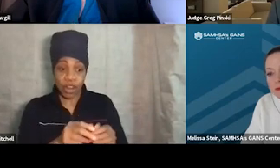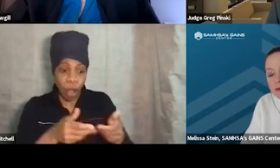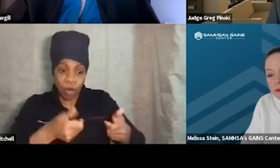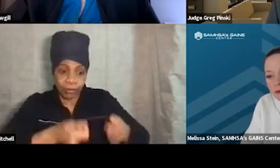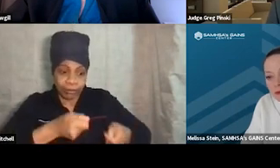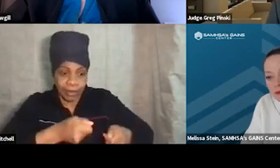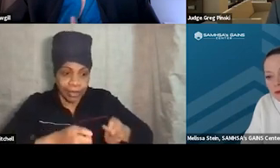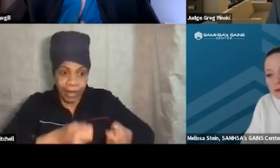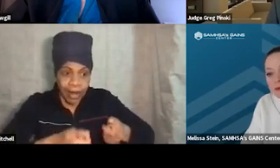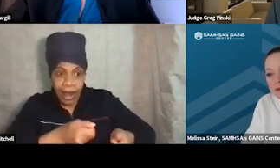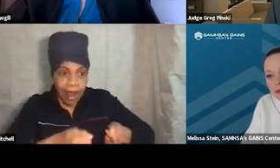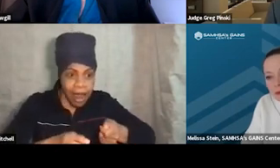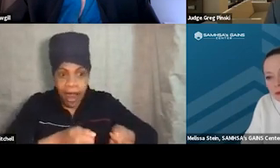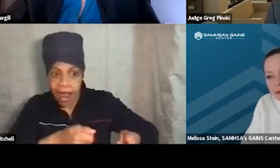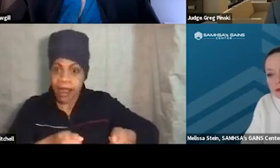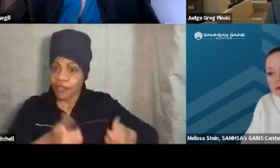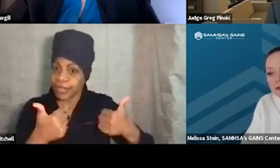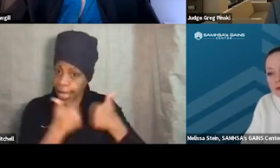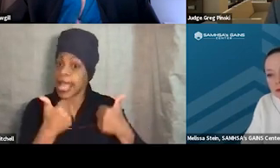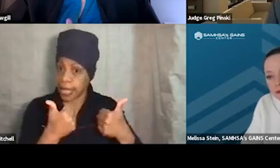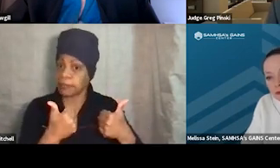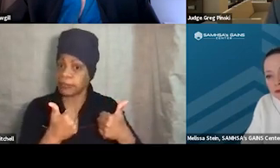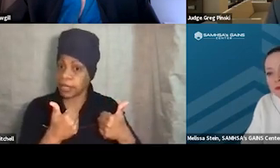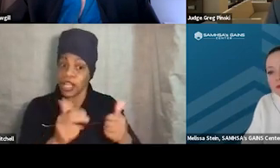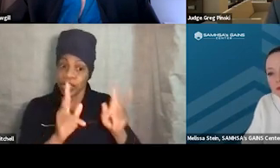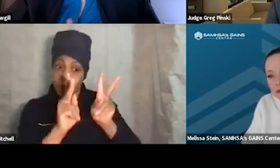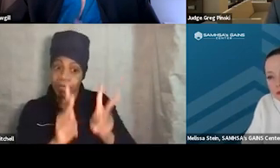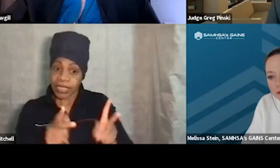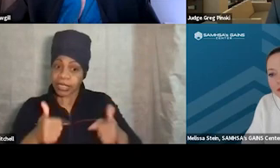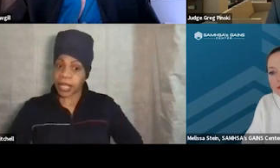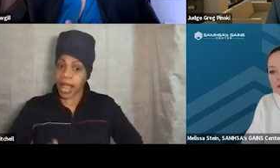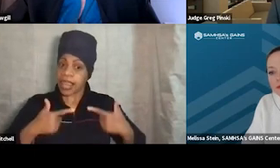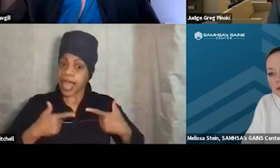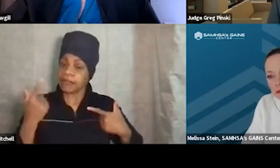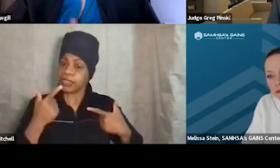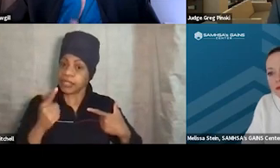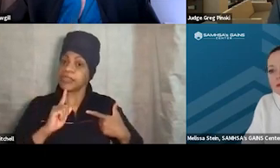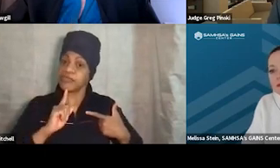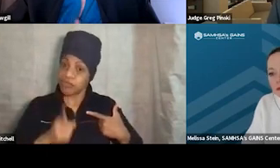in that particular participant's life was something that ended up motivating him, right?